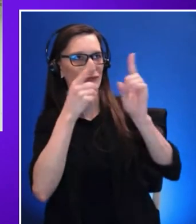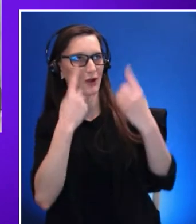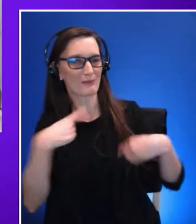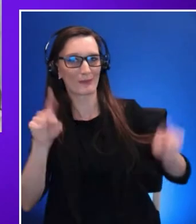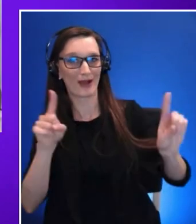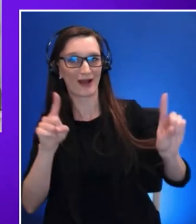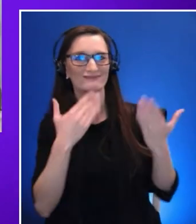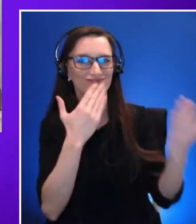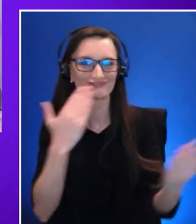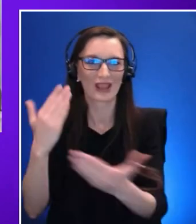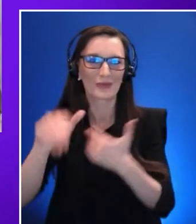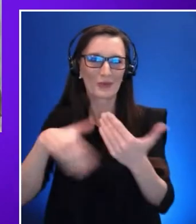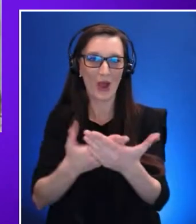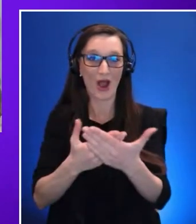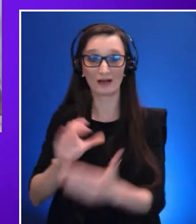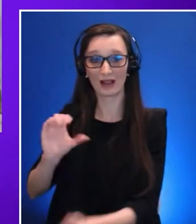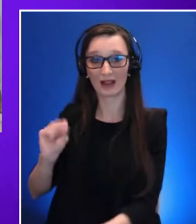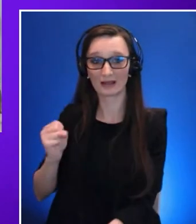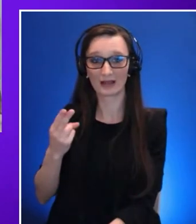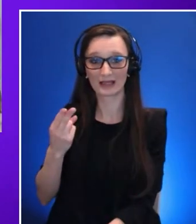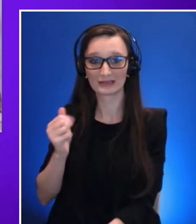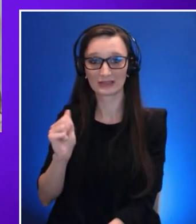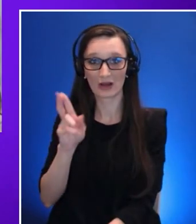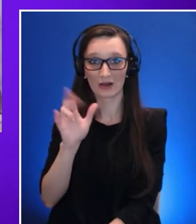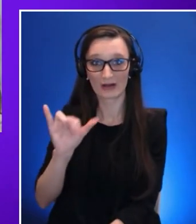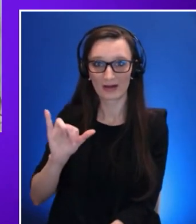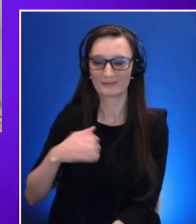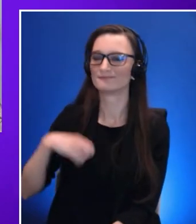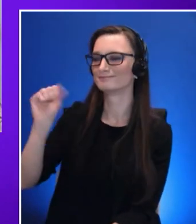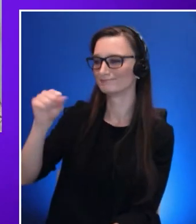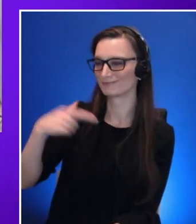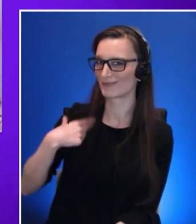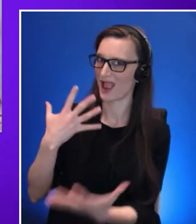yes and I would definitely like to thank you Larry as well without you none of